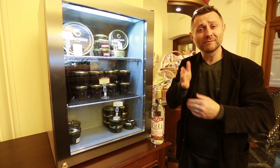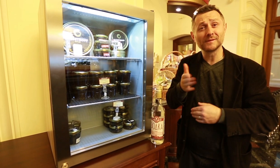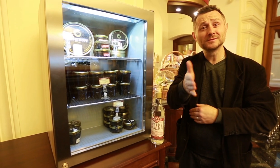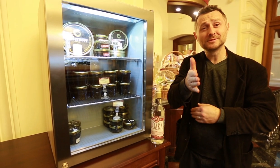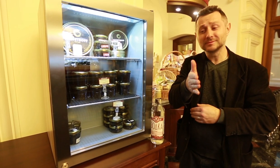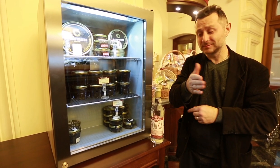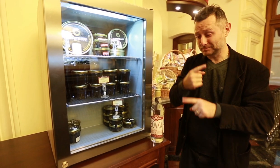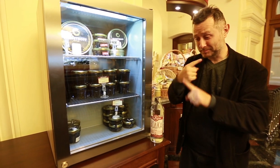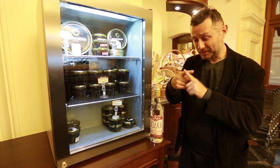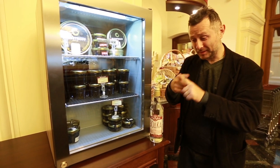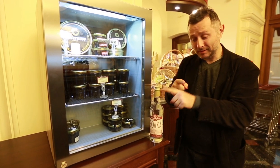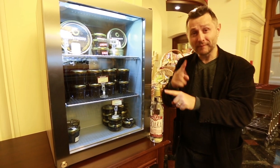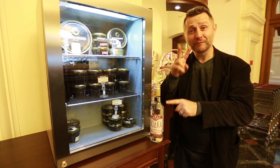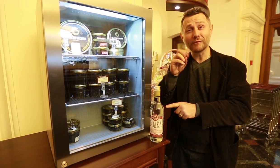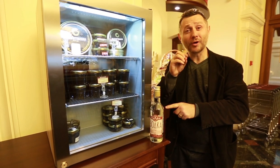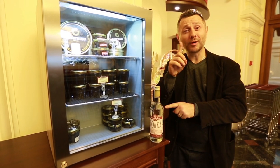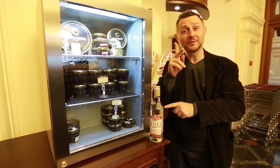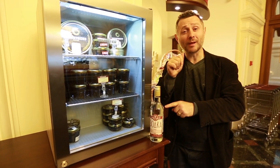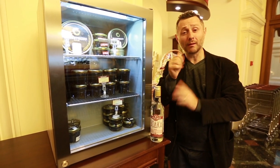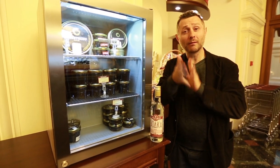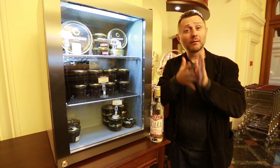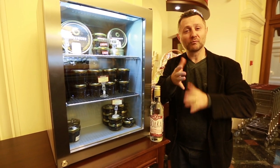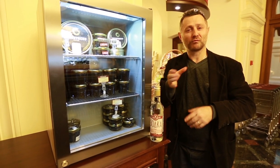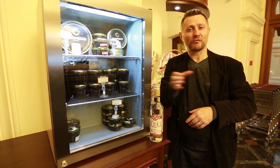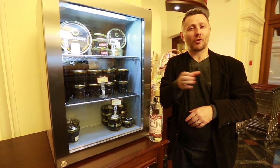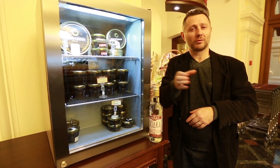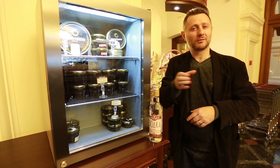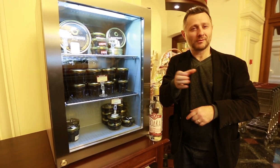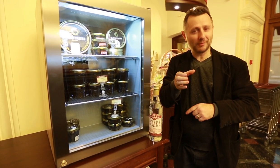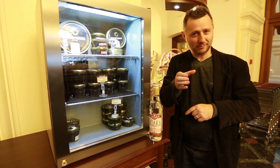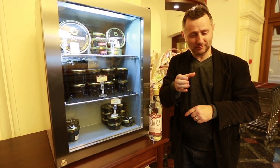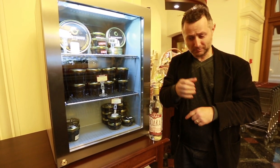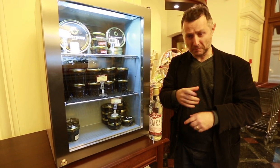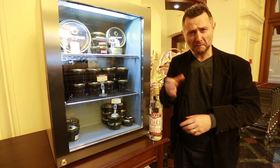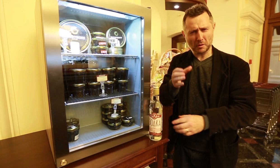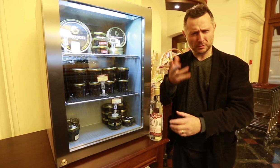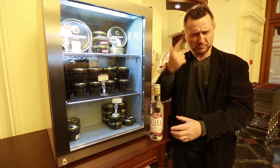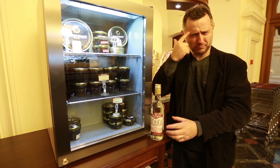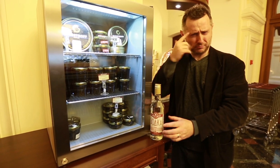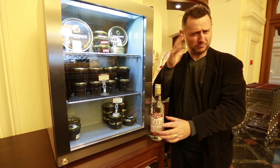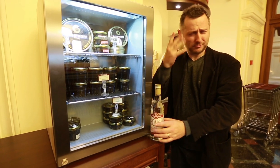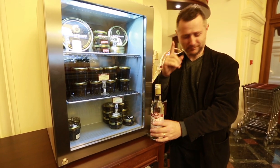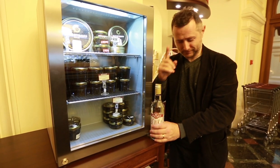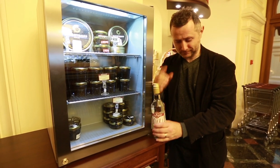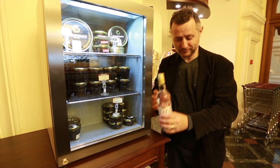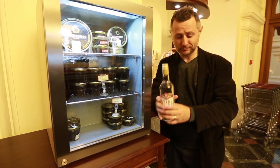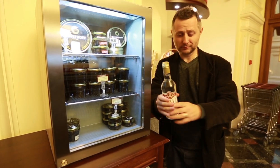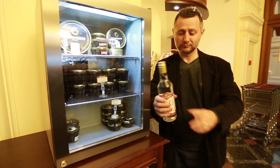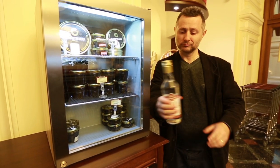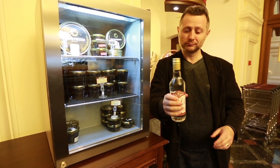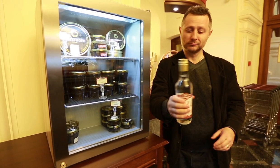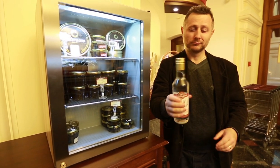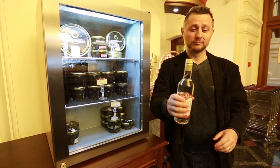ear-to-ear if you give vodka with caviar as a gift. This is the Russian sign for vodka, because it sloshes around in the bottle.